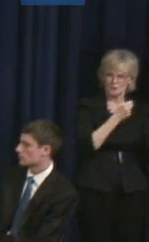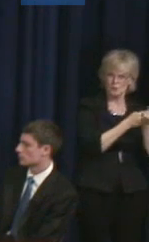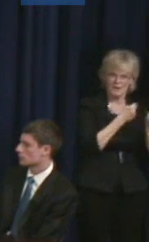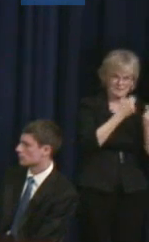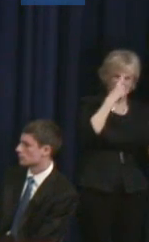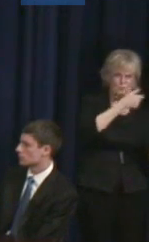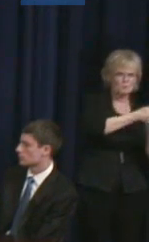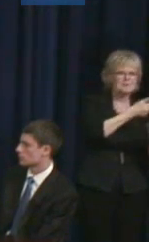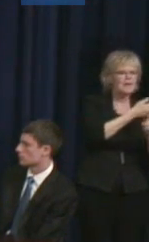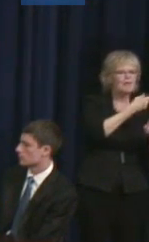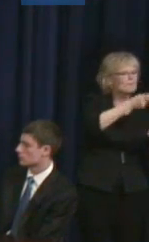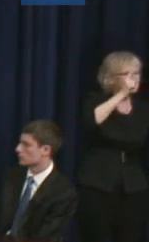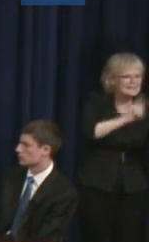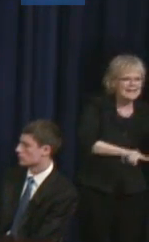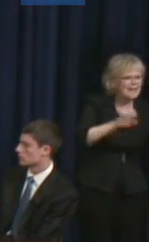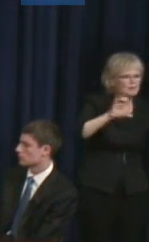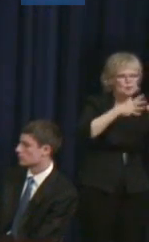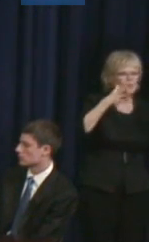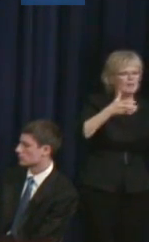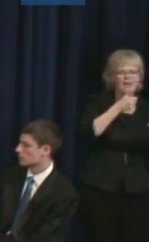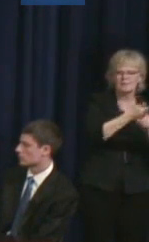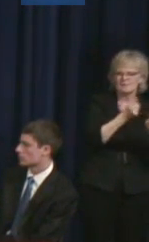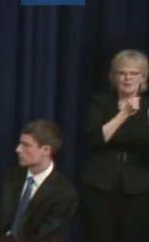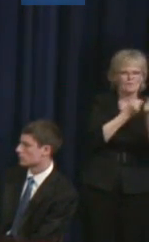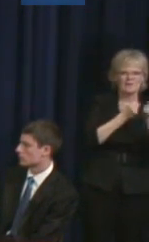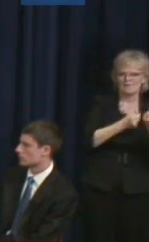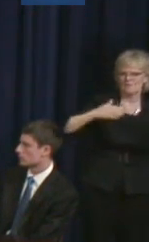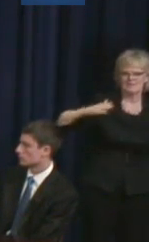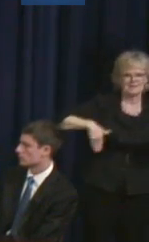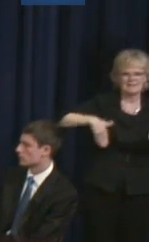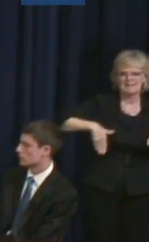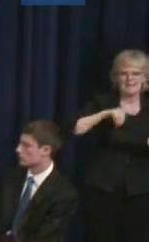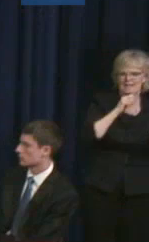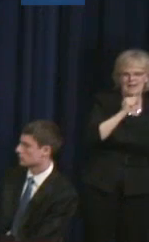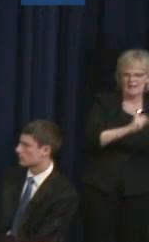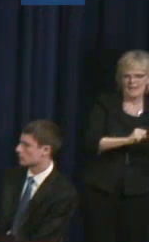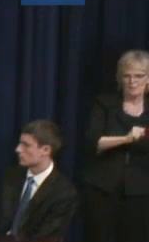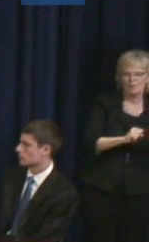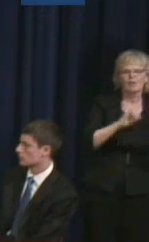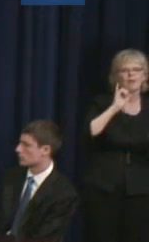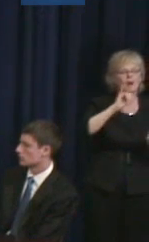a lot of self-advocacy yet. And when we share the stories, and we talk about